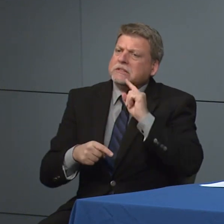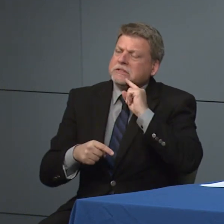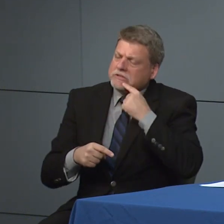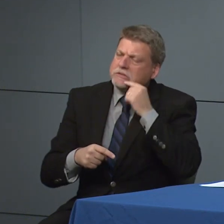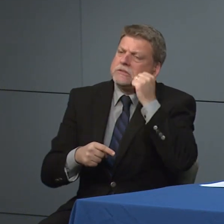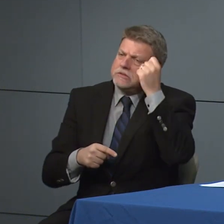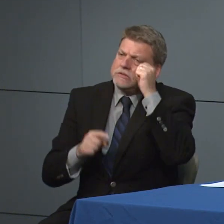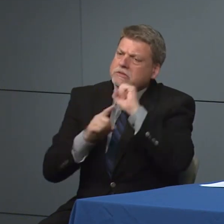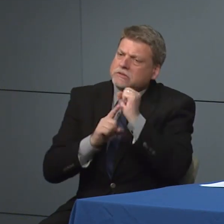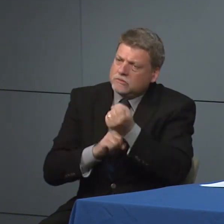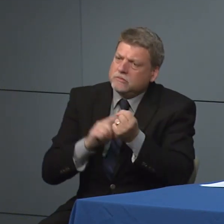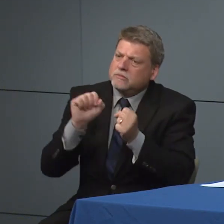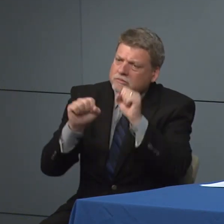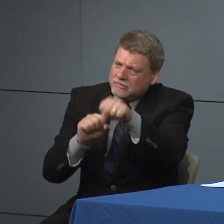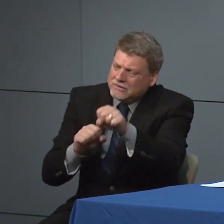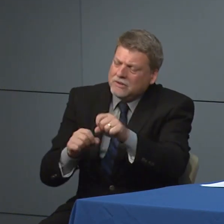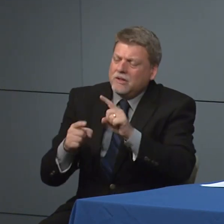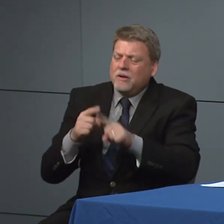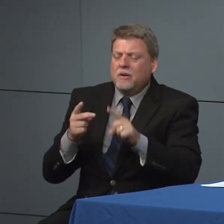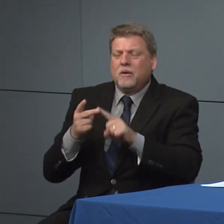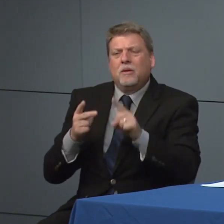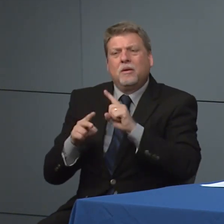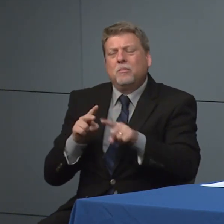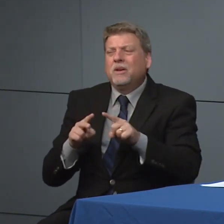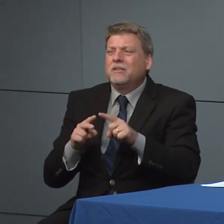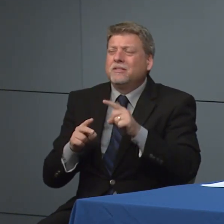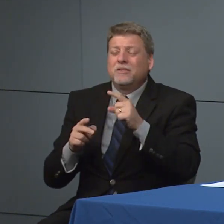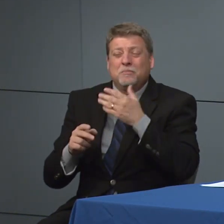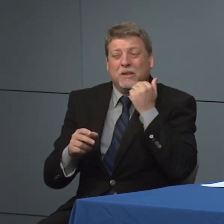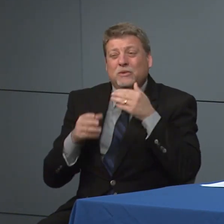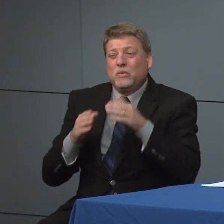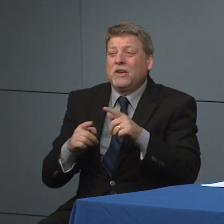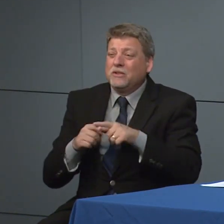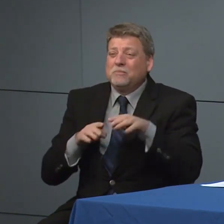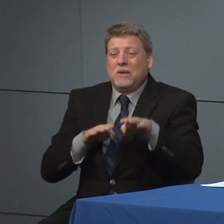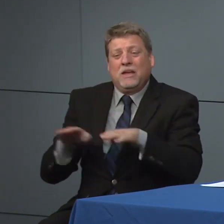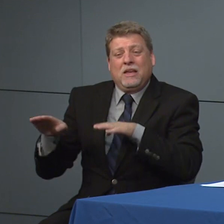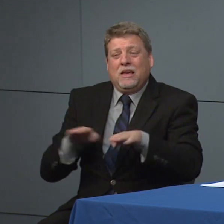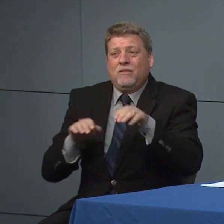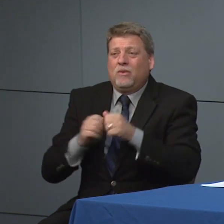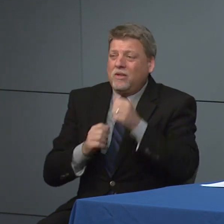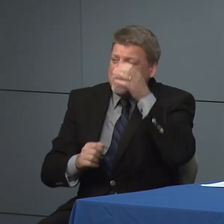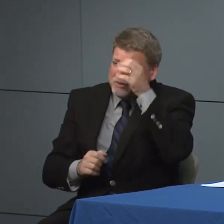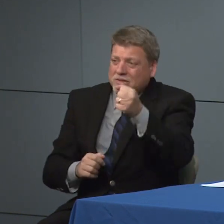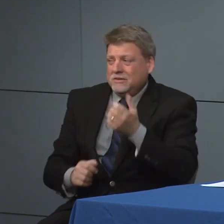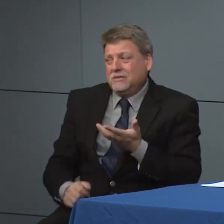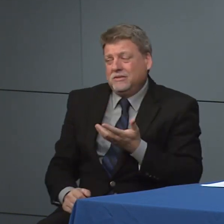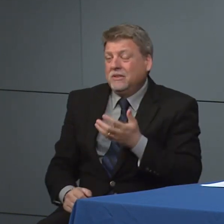think though from an individual standpoint again, the common sense precautions that individuals can take it will